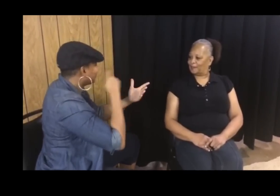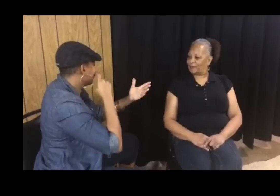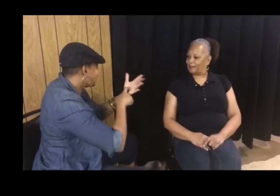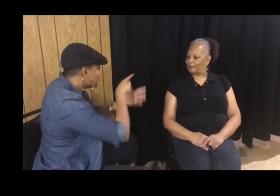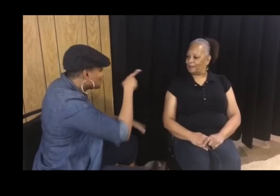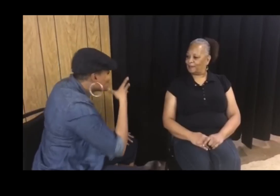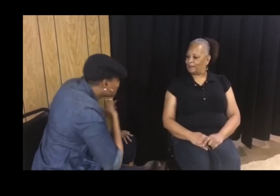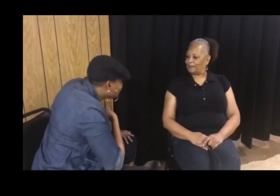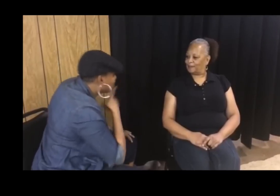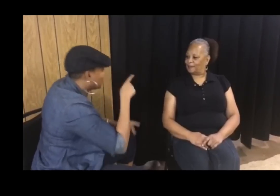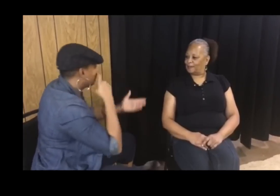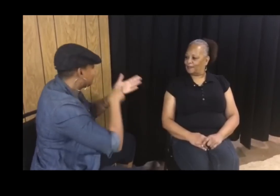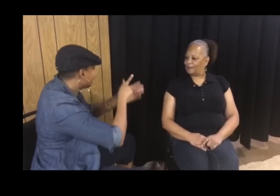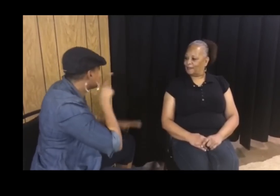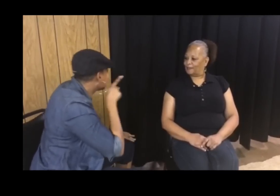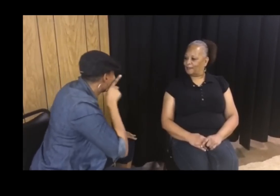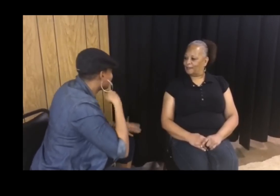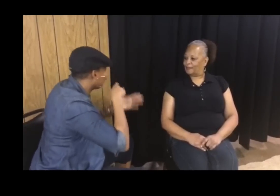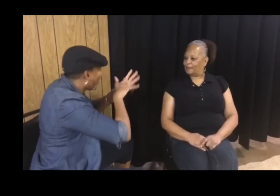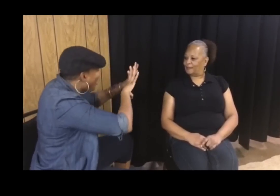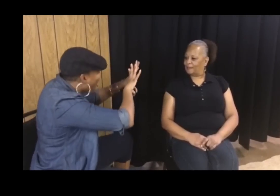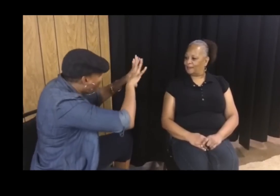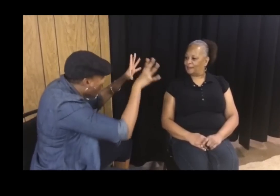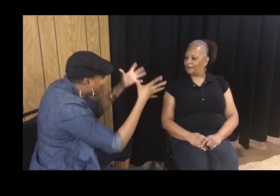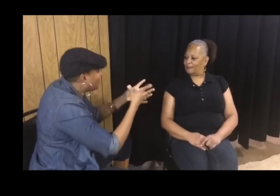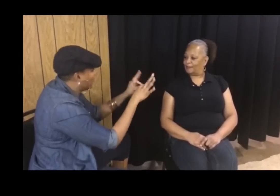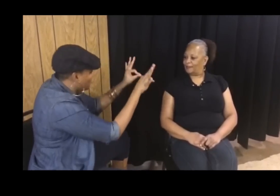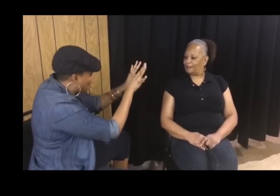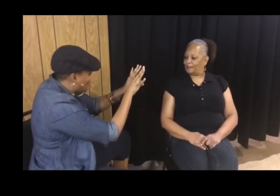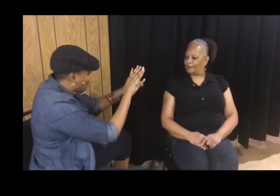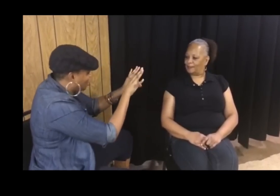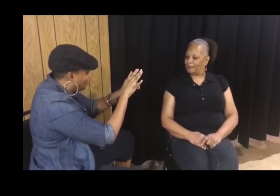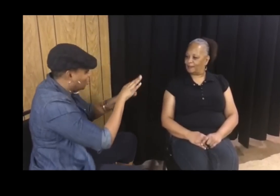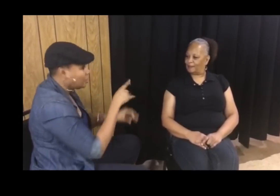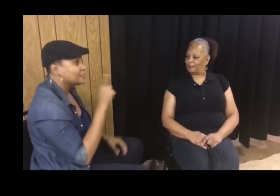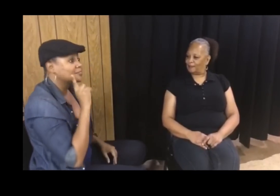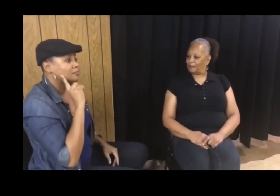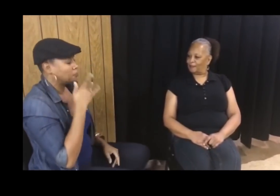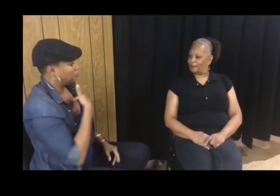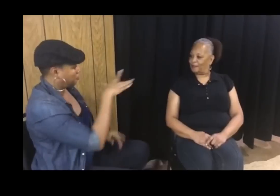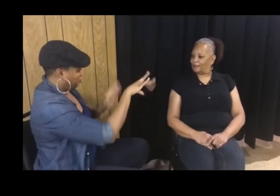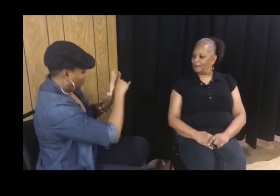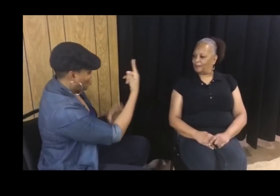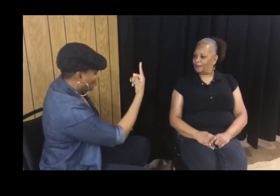We need to recognize that you’re a woman, you’re Deaf, all of your identities, to embrace the whole of you. You’re important, every part of you.